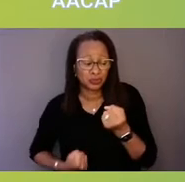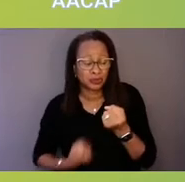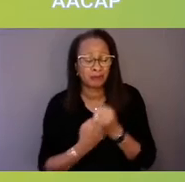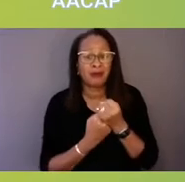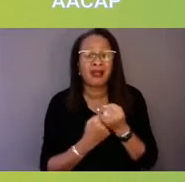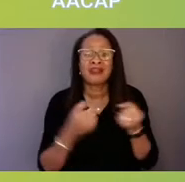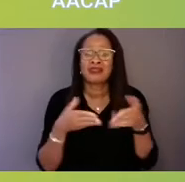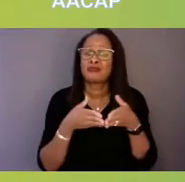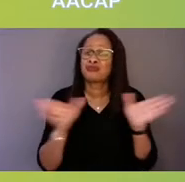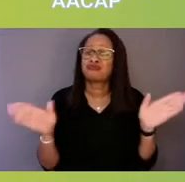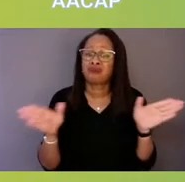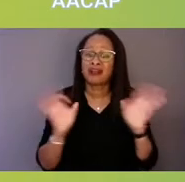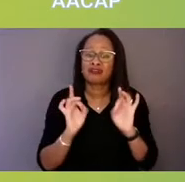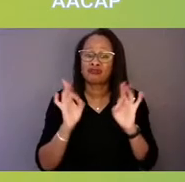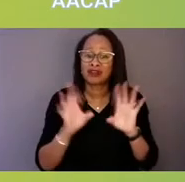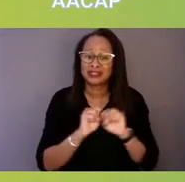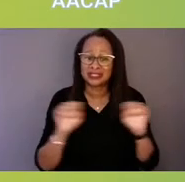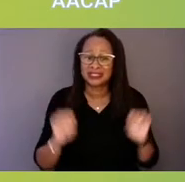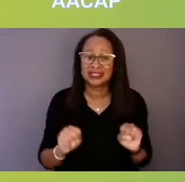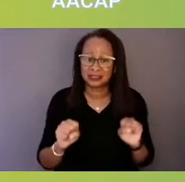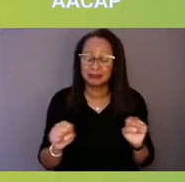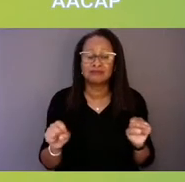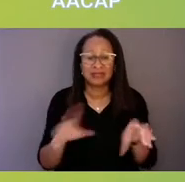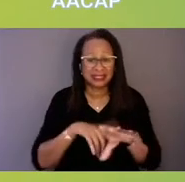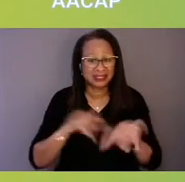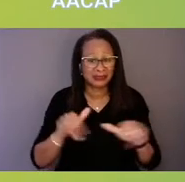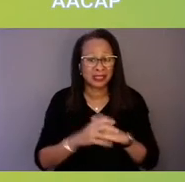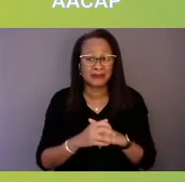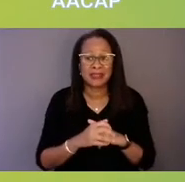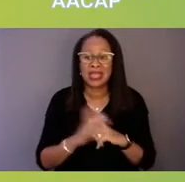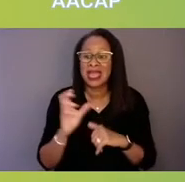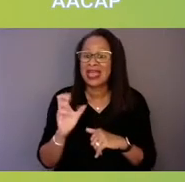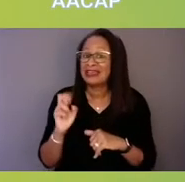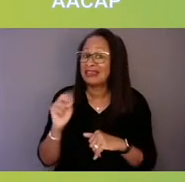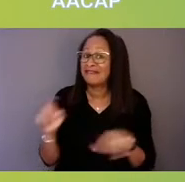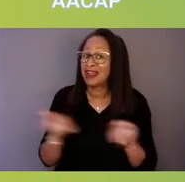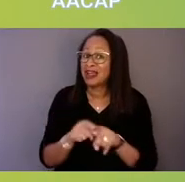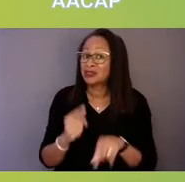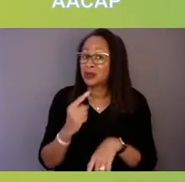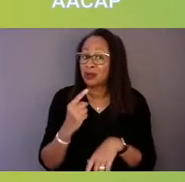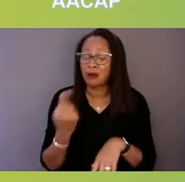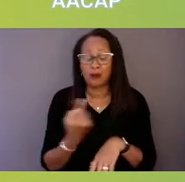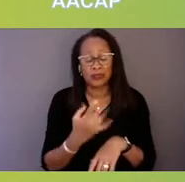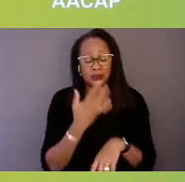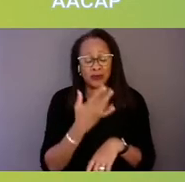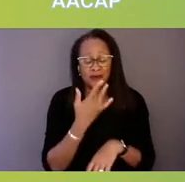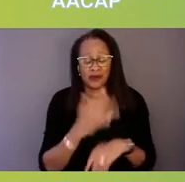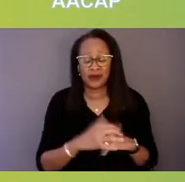and even, as we always prefer, downstream